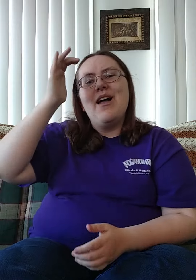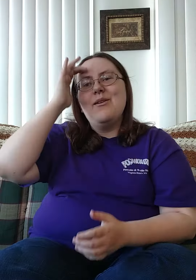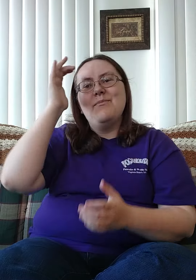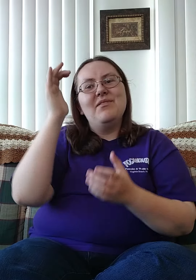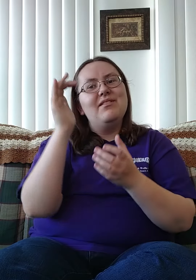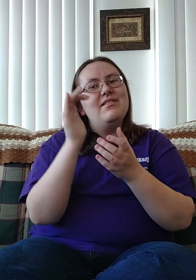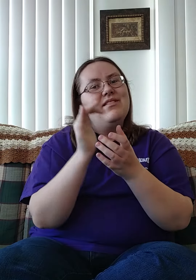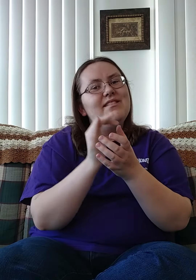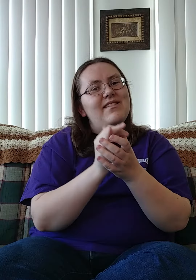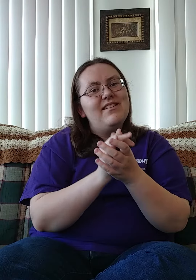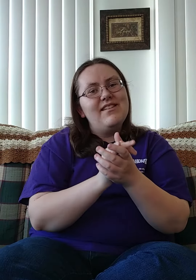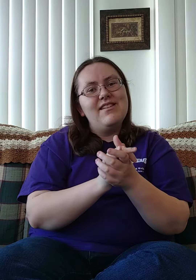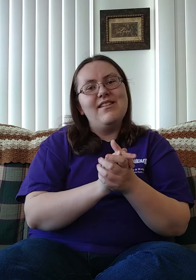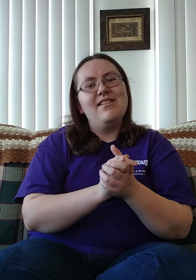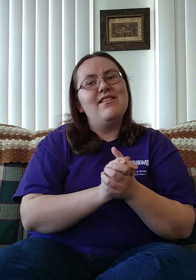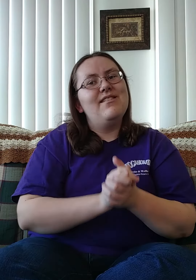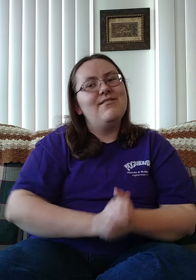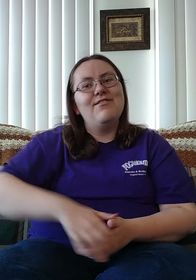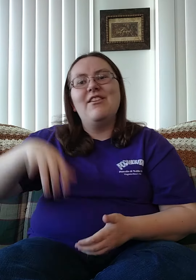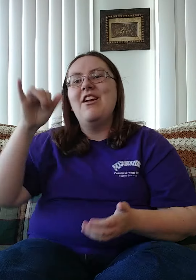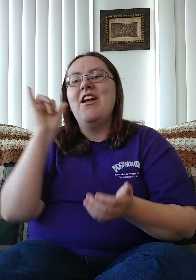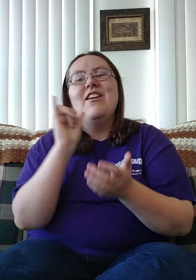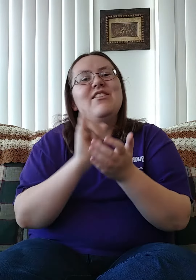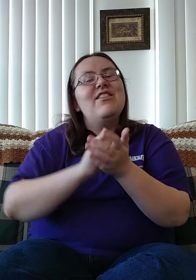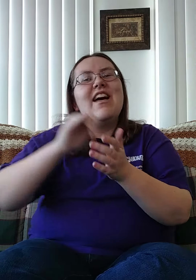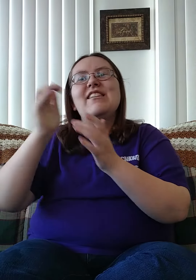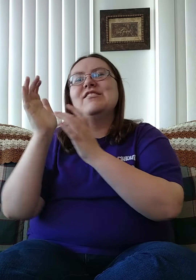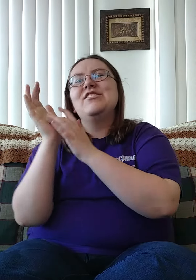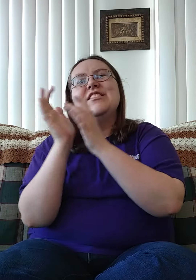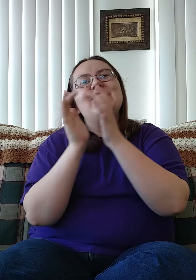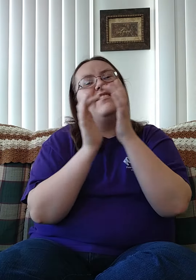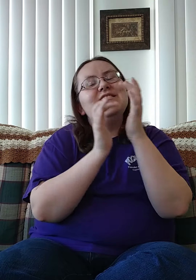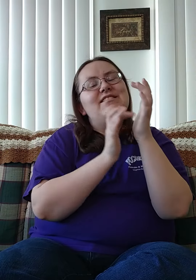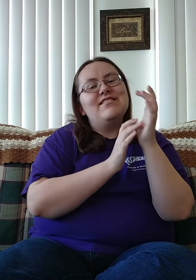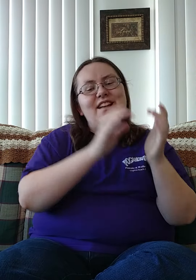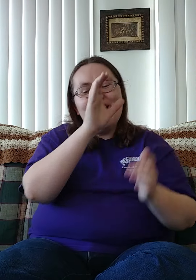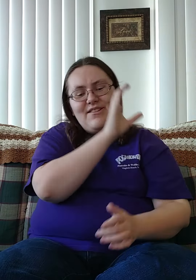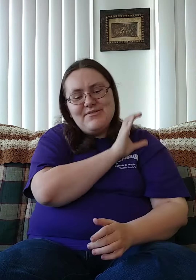I believe that Jesus Christ is Lord